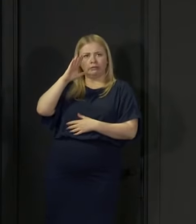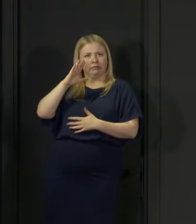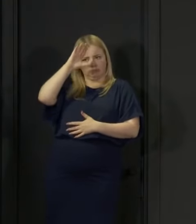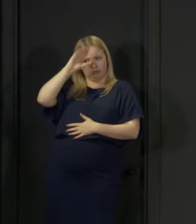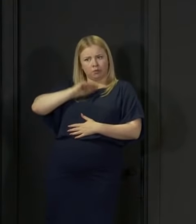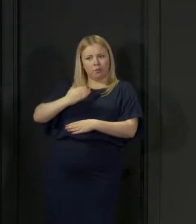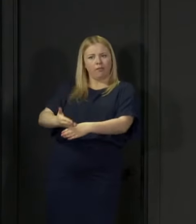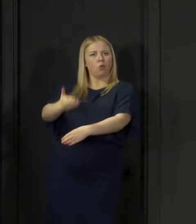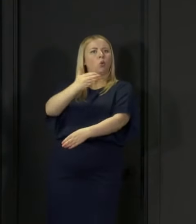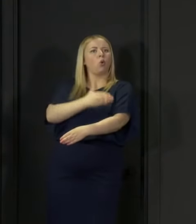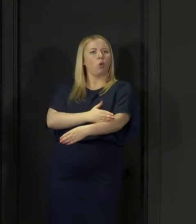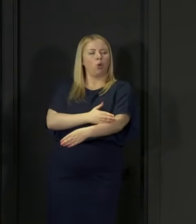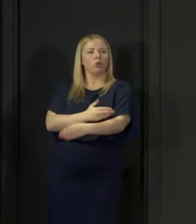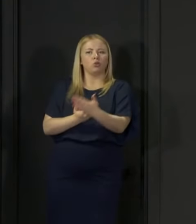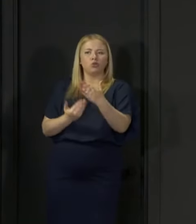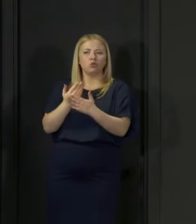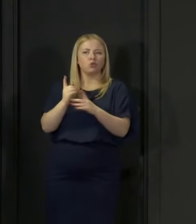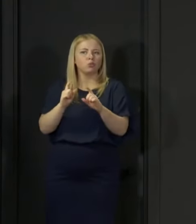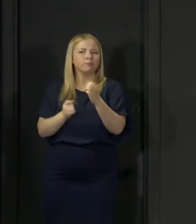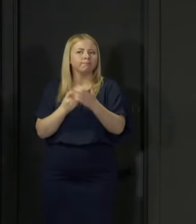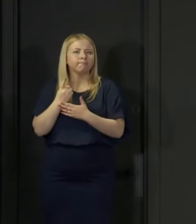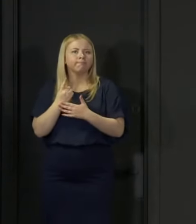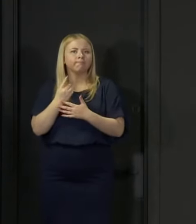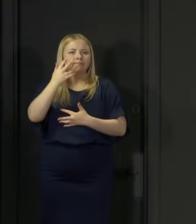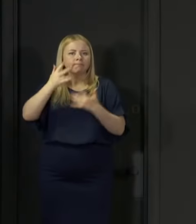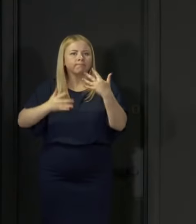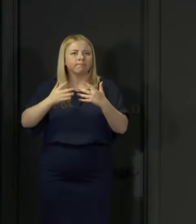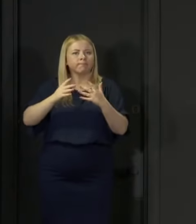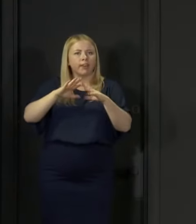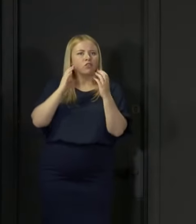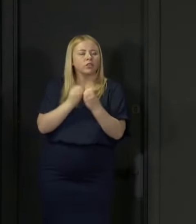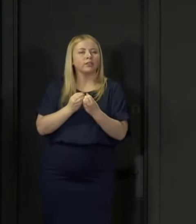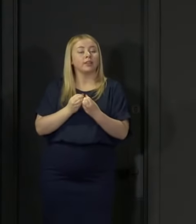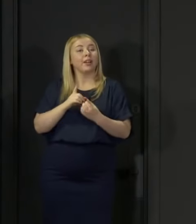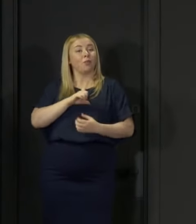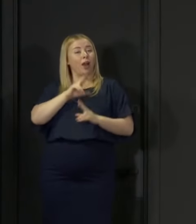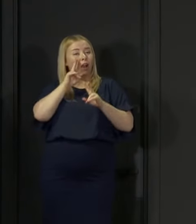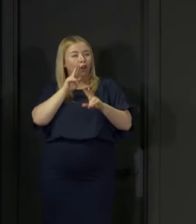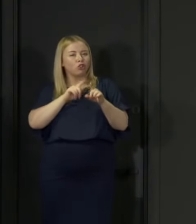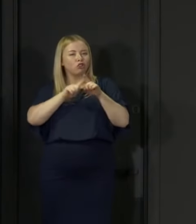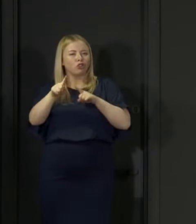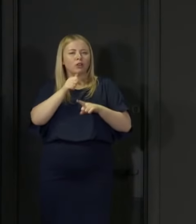That's why we are increasingly looking to use a form of modelling which helps to estimate